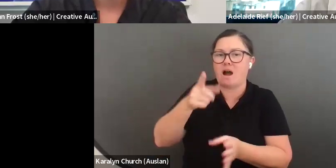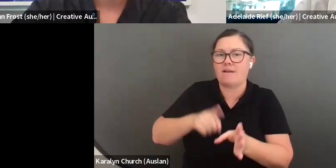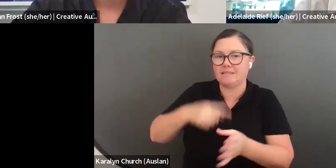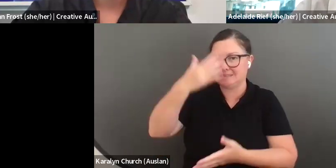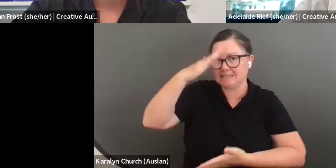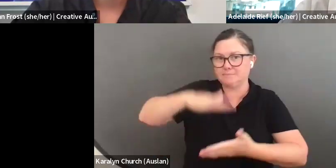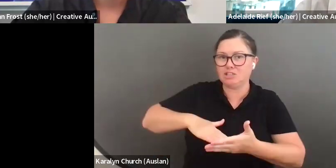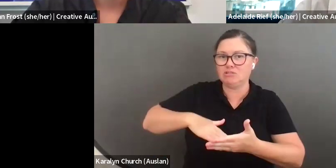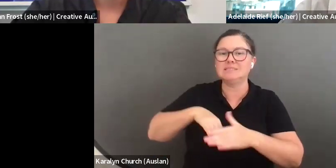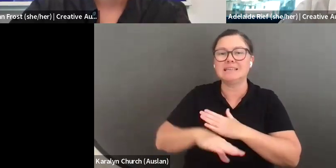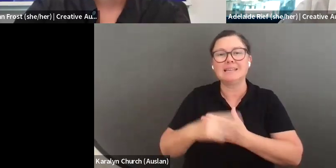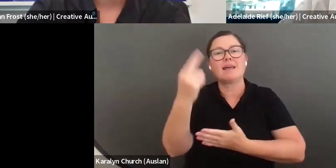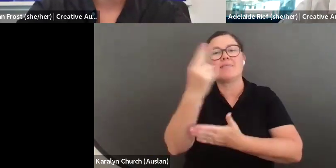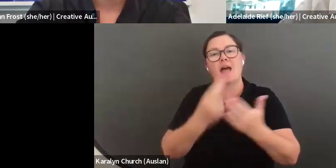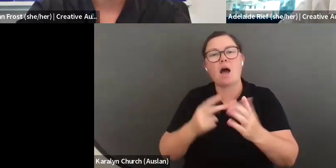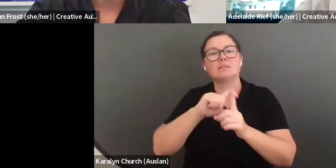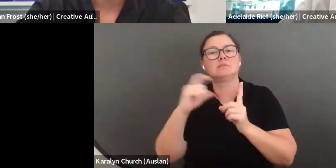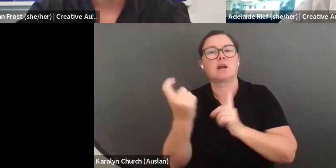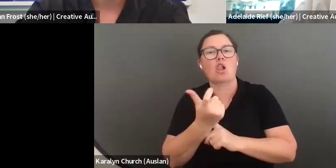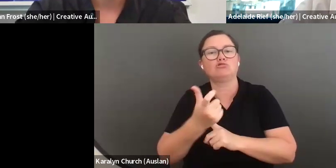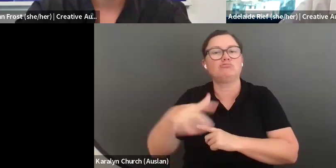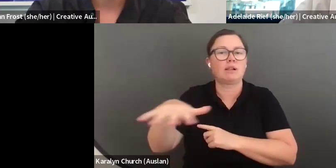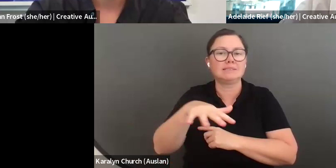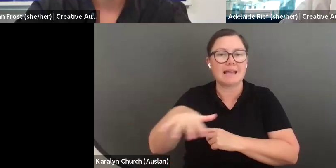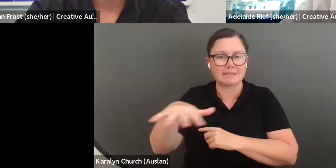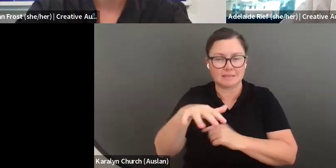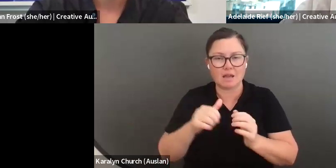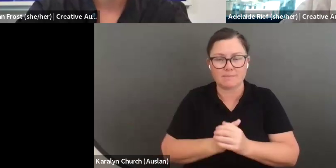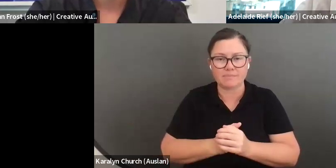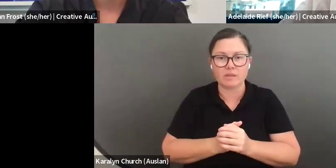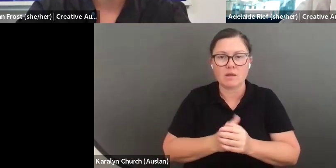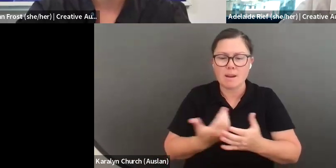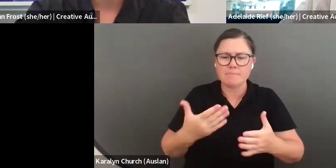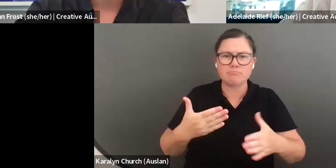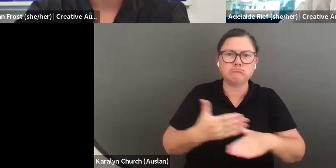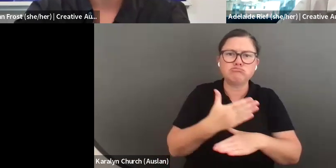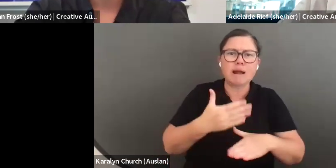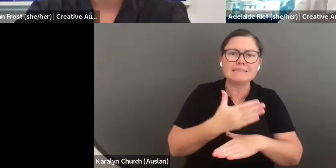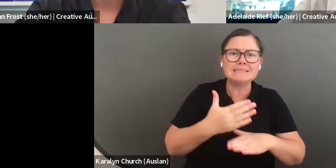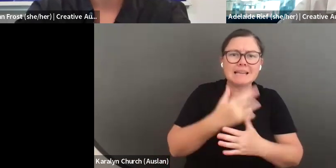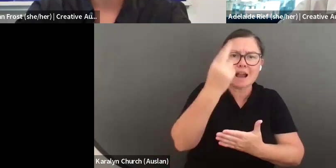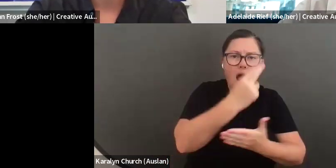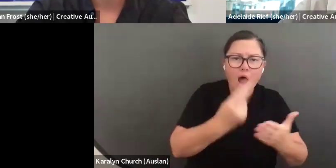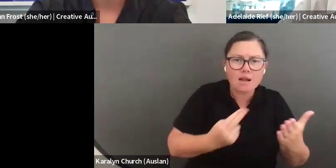I am sorry but for this iteration of the program you are not eligible to apply. You need to be a